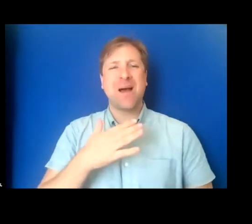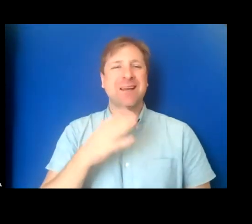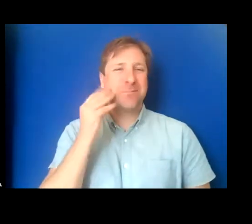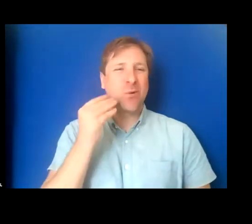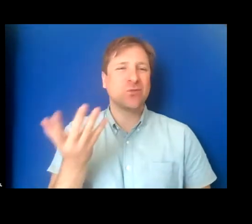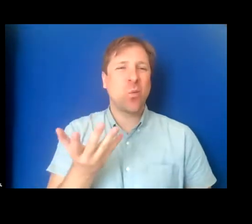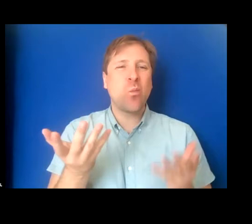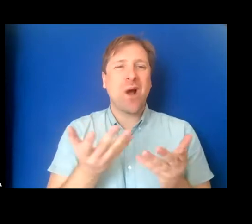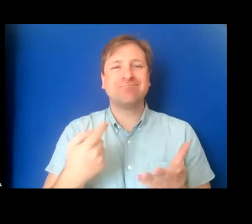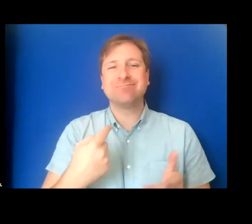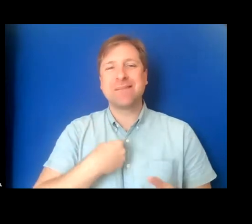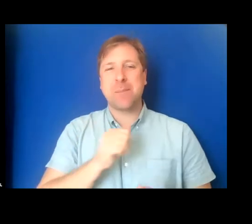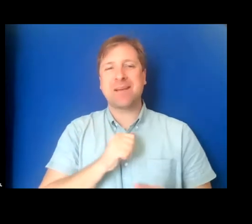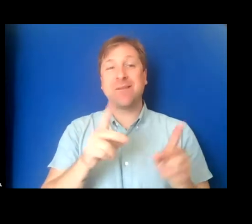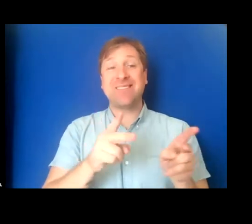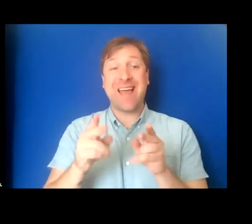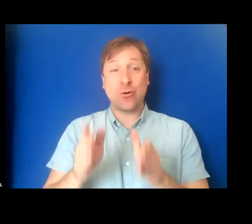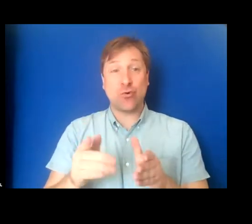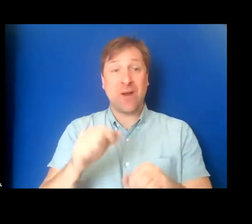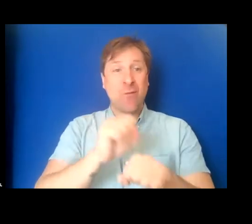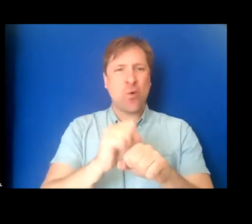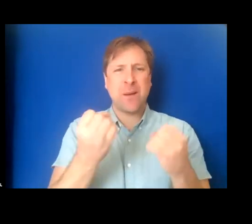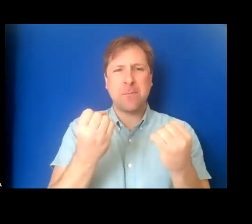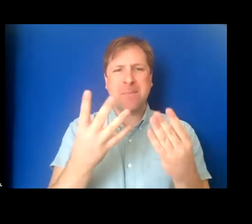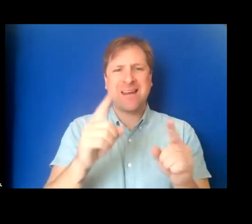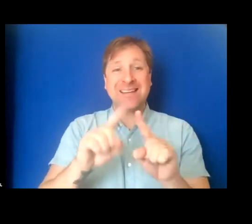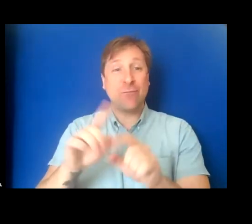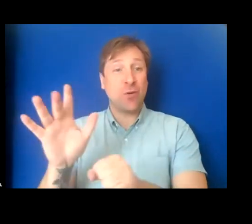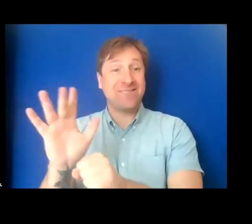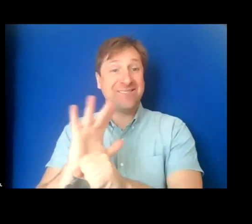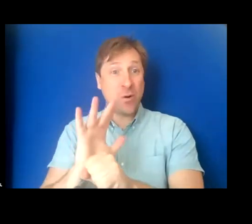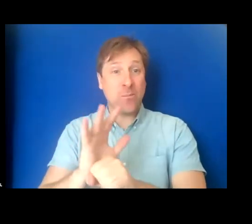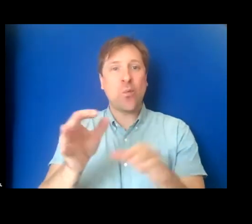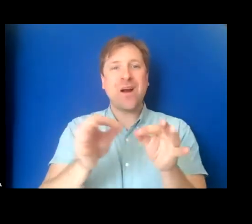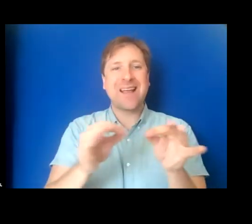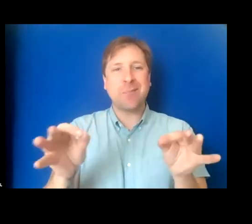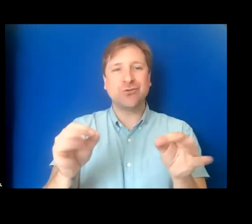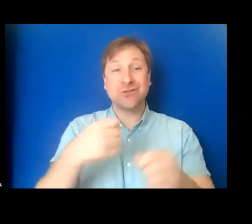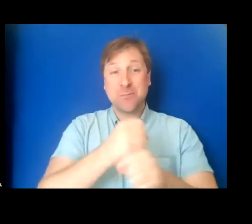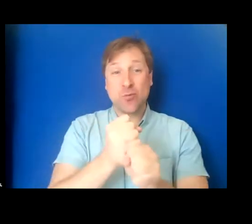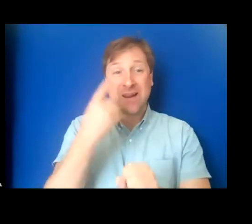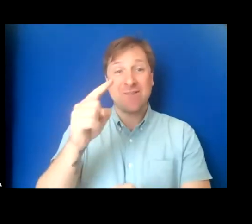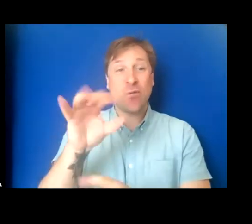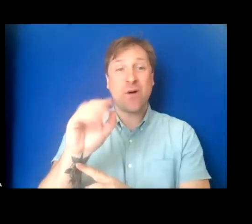As an editor I've worked on film after film where captions are created for the feature documentary,